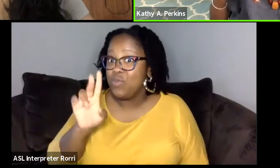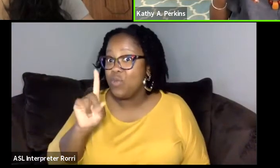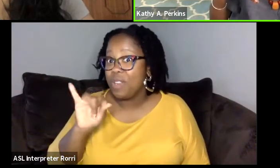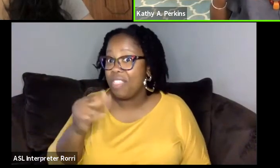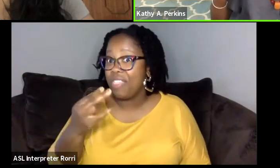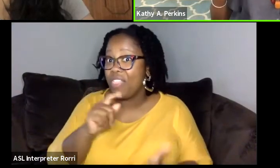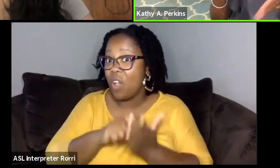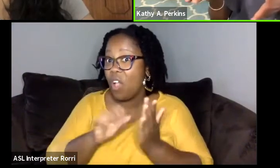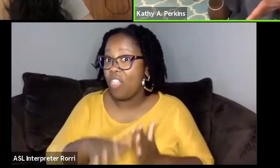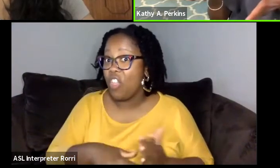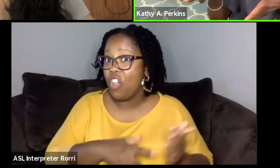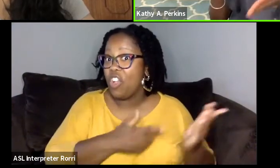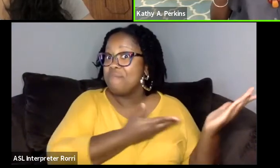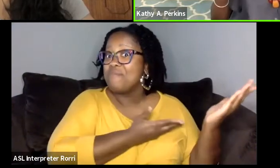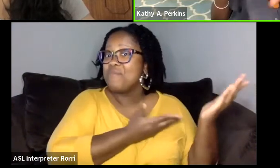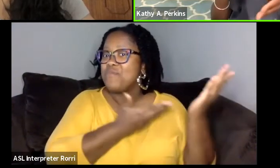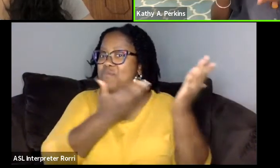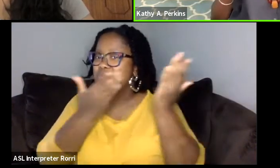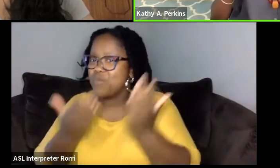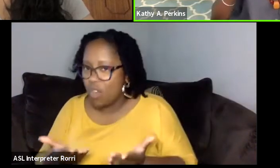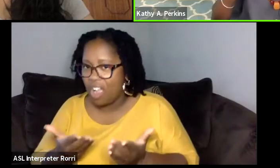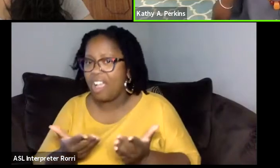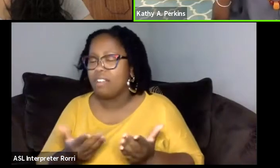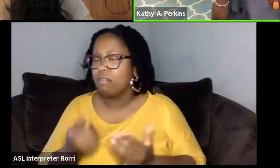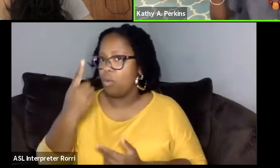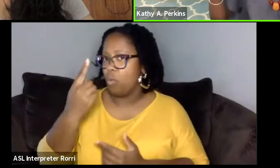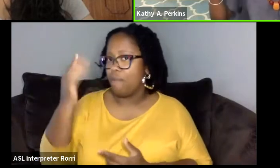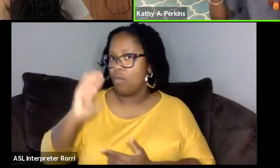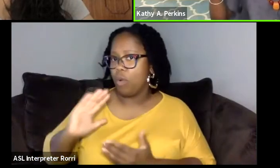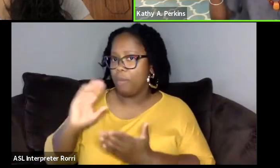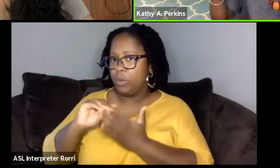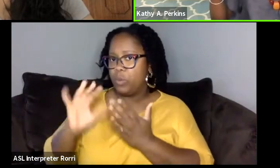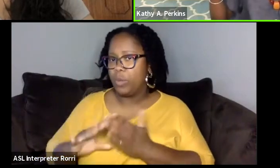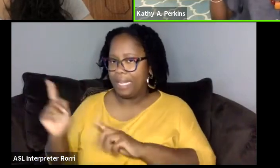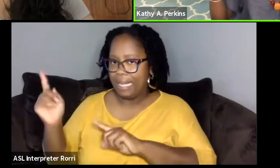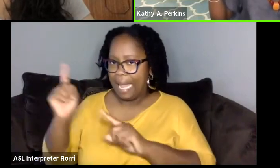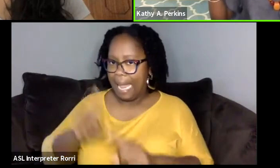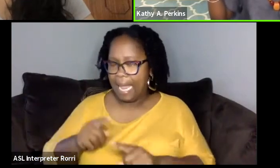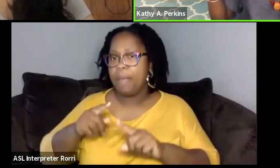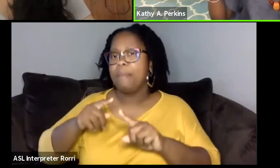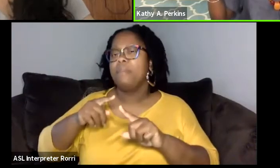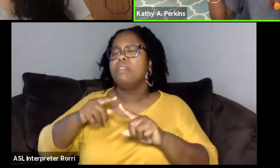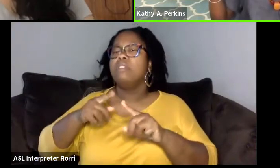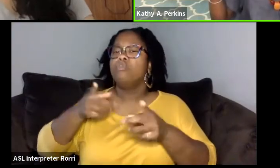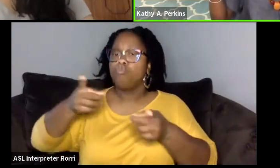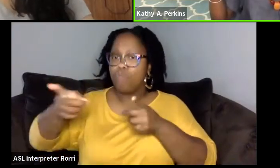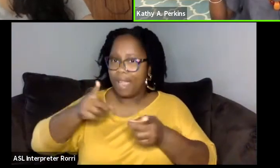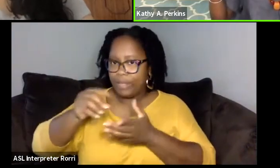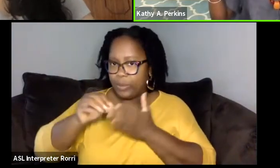like a student of mine, a former student came in to direct the students. So, they had a professional director working with them.